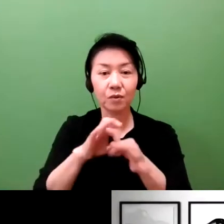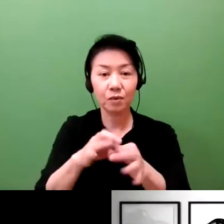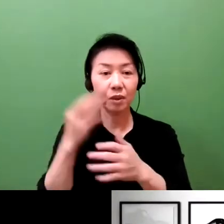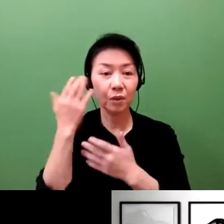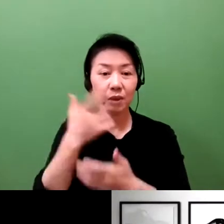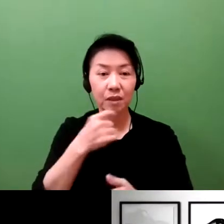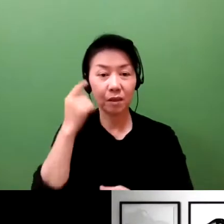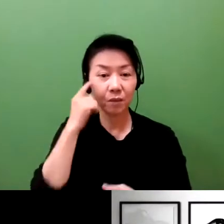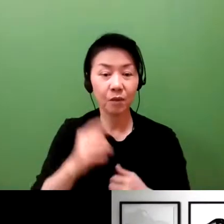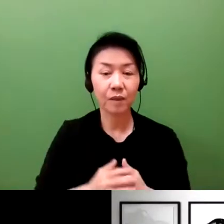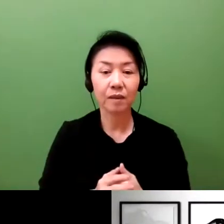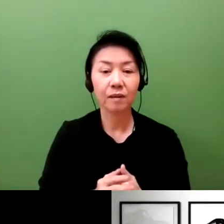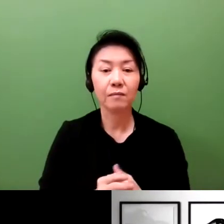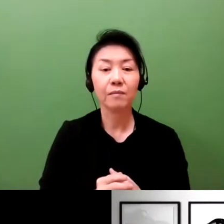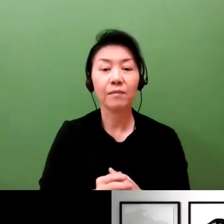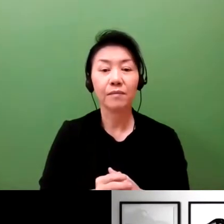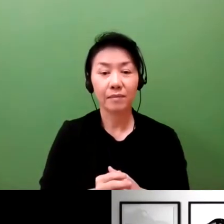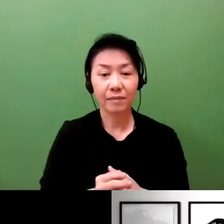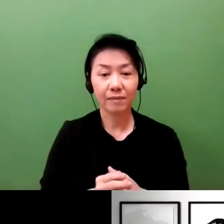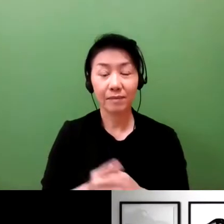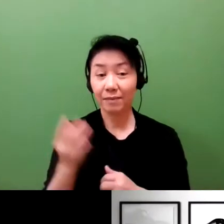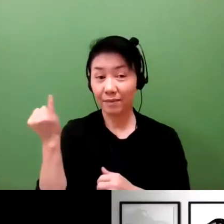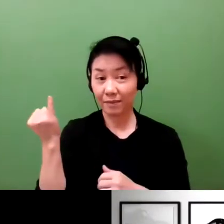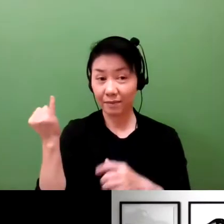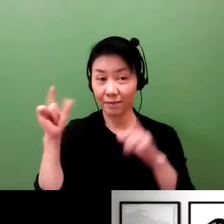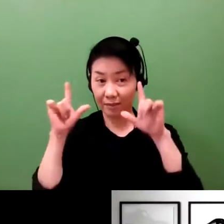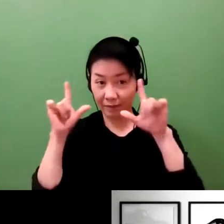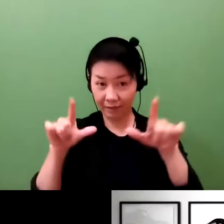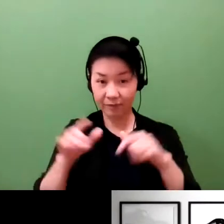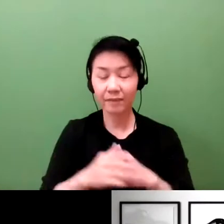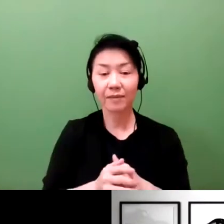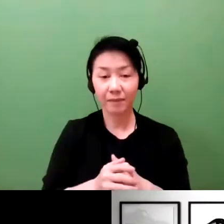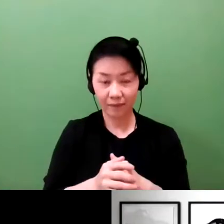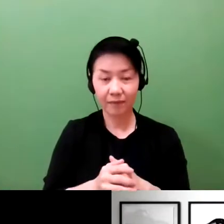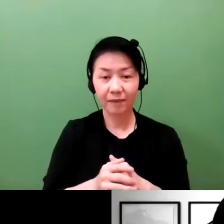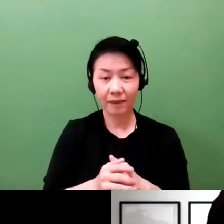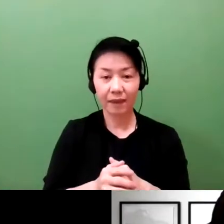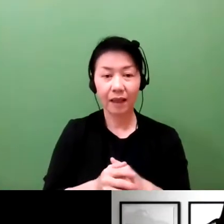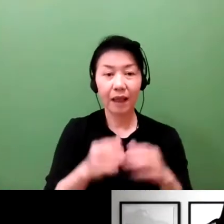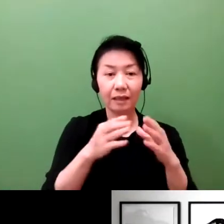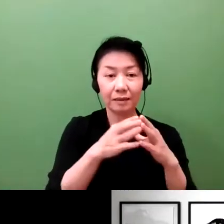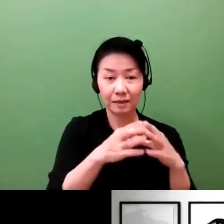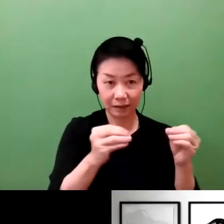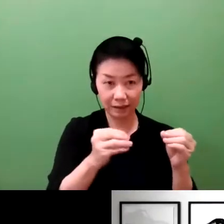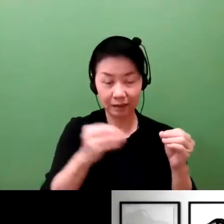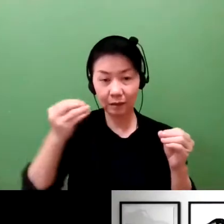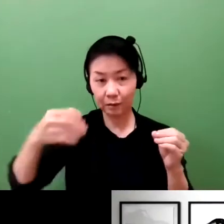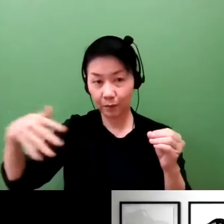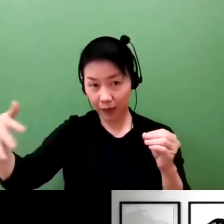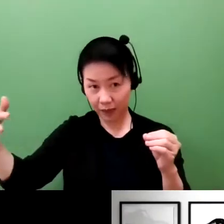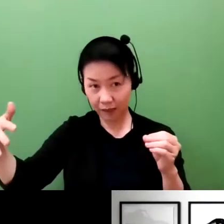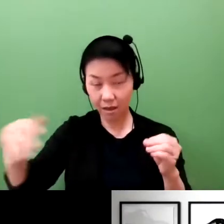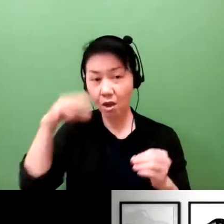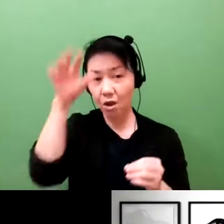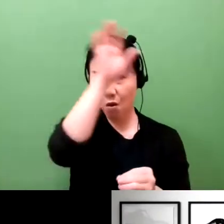between these systems as they seek to expand? Over to you. [SPEAKING JAPANESE]